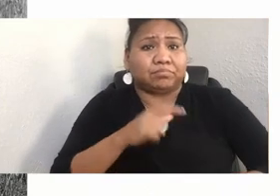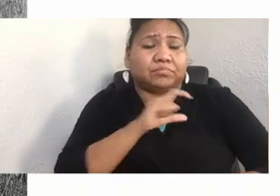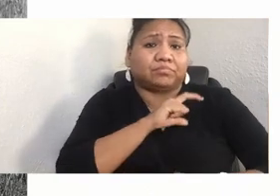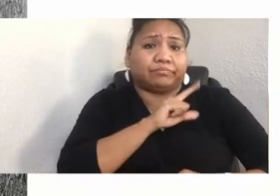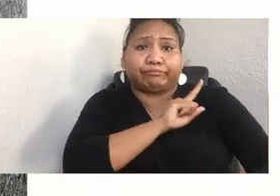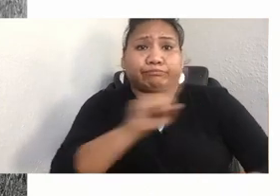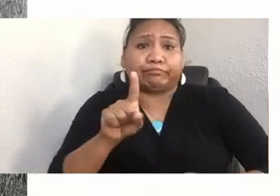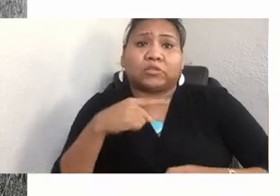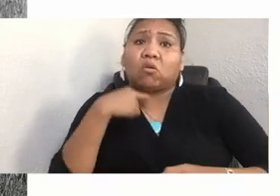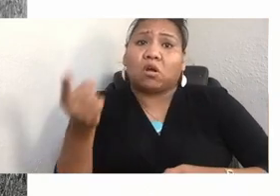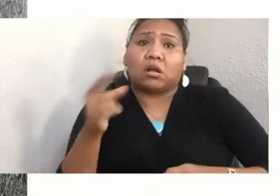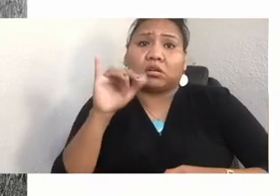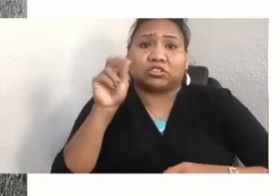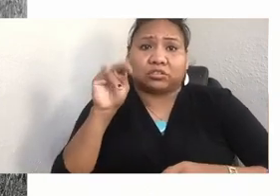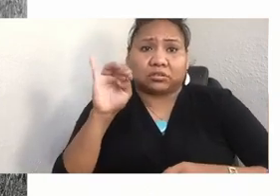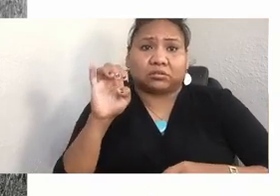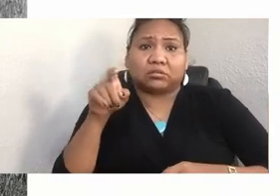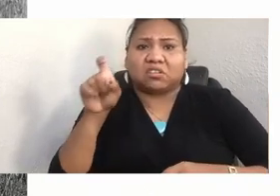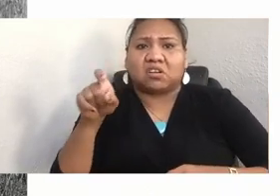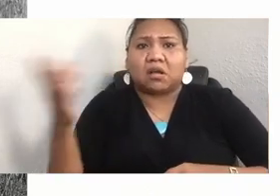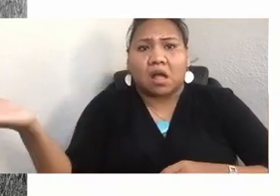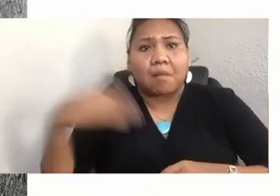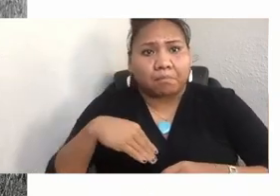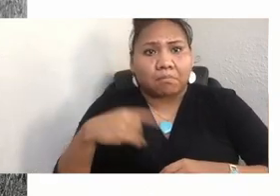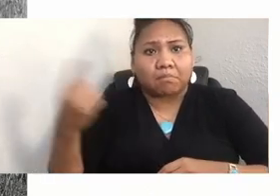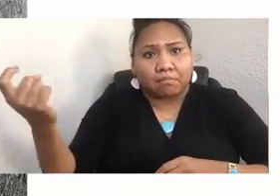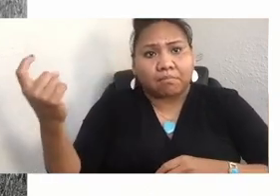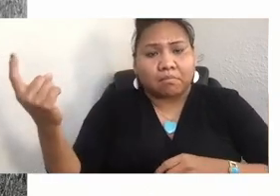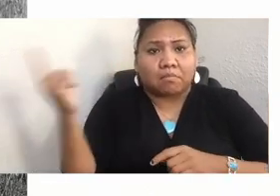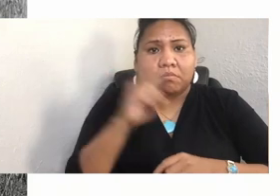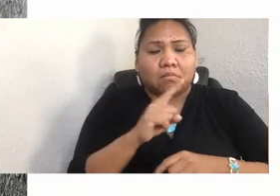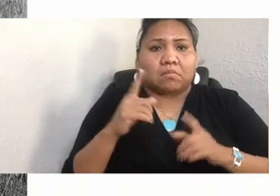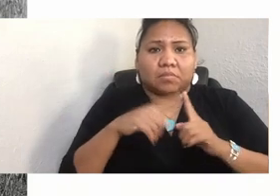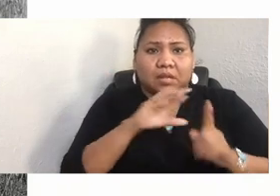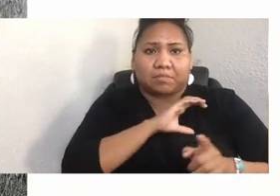to have to come down to the station. We need you to come down. And she said, am I arrested?